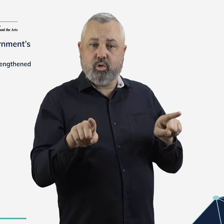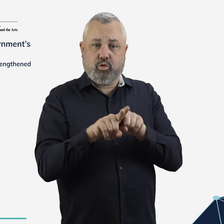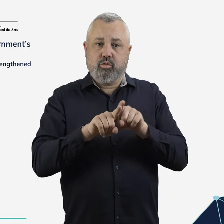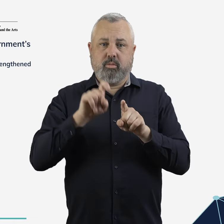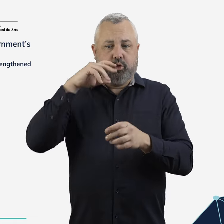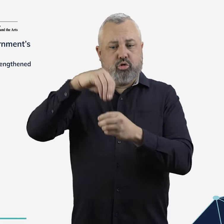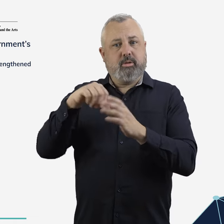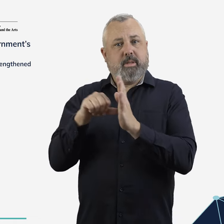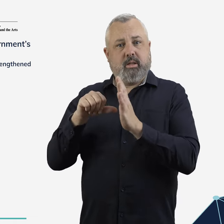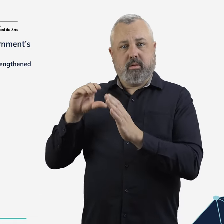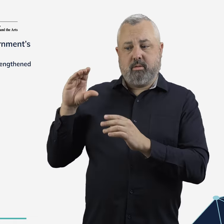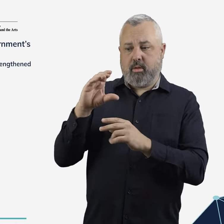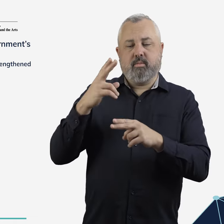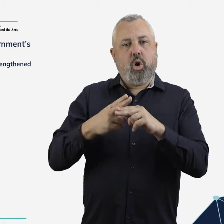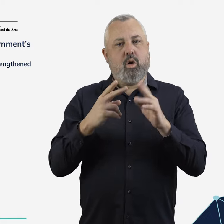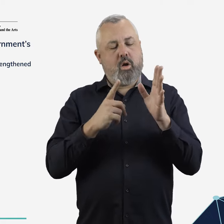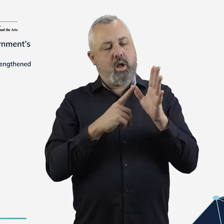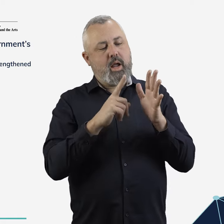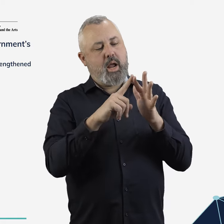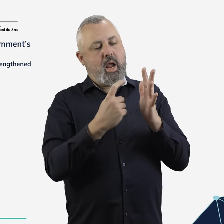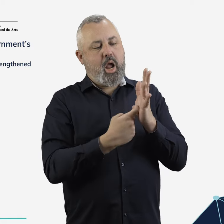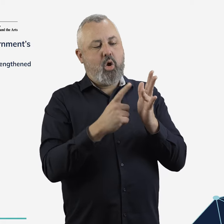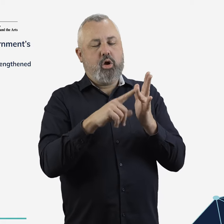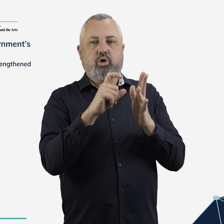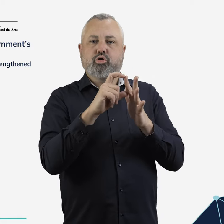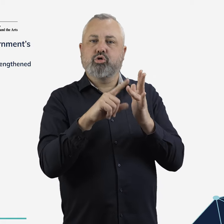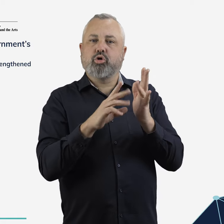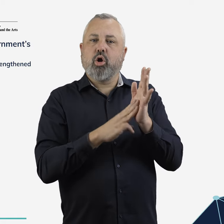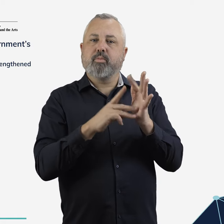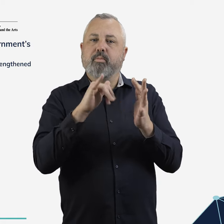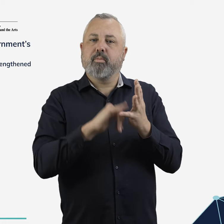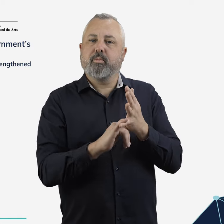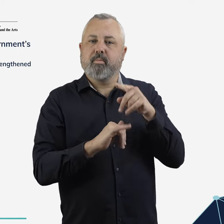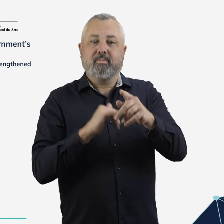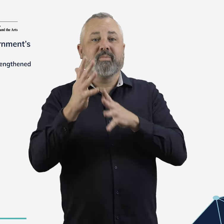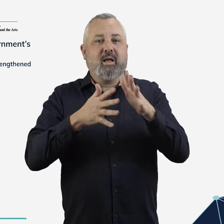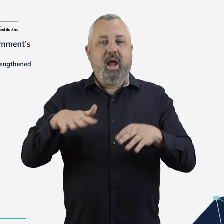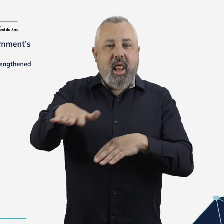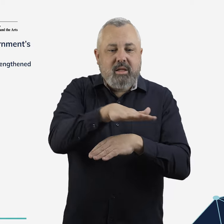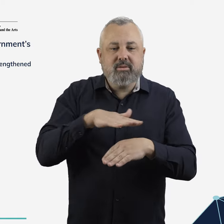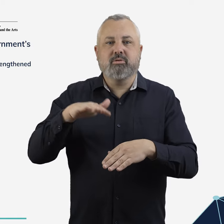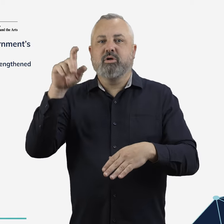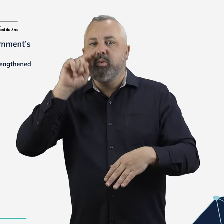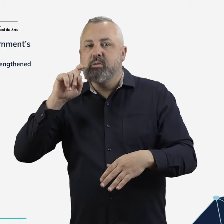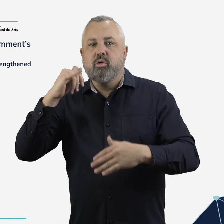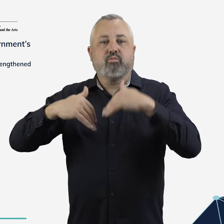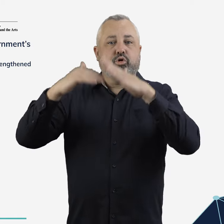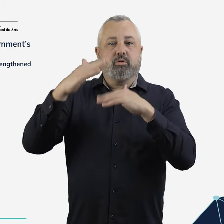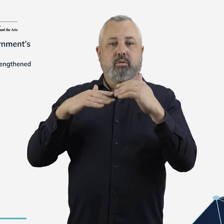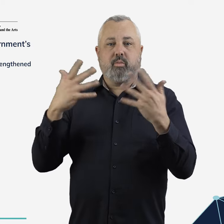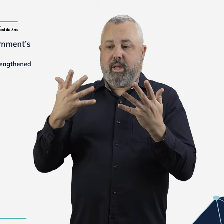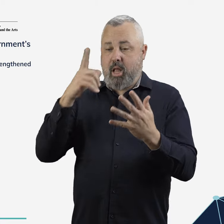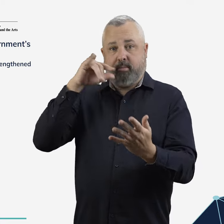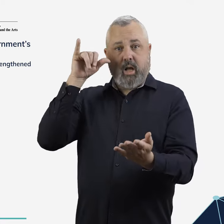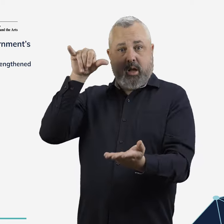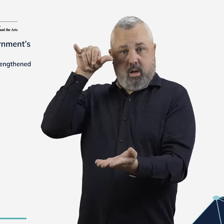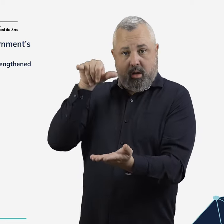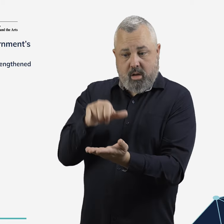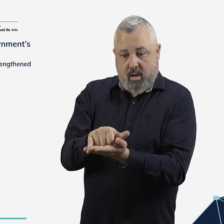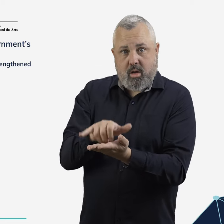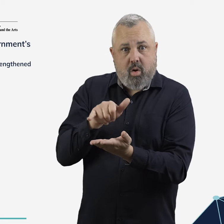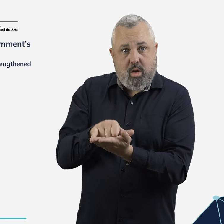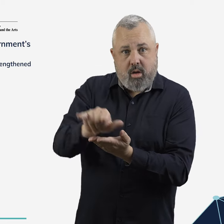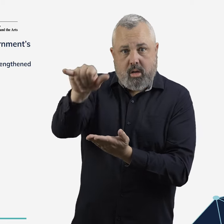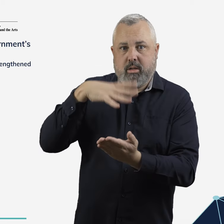It will be expanded to also provide grant funding to regional aerodromes for investment in